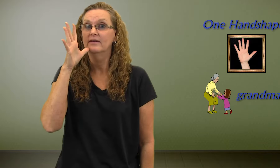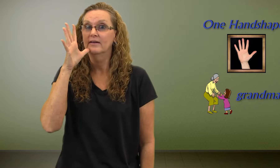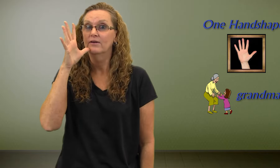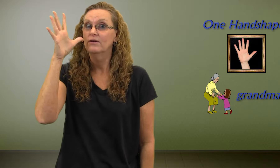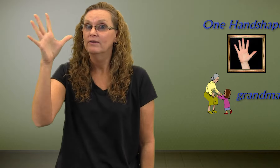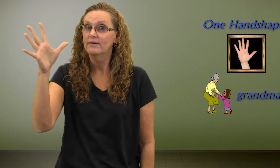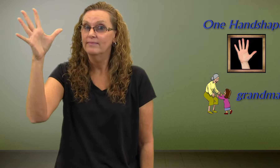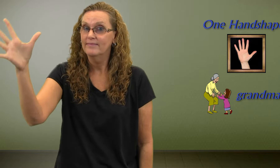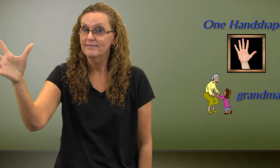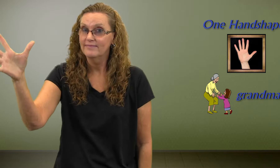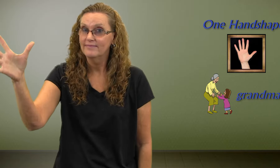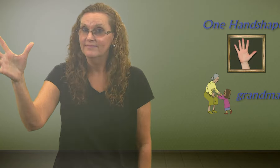Grandma.